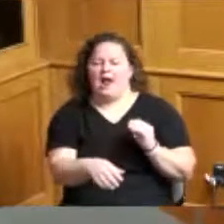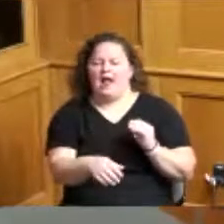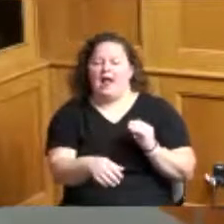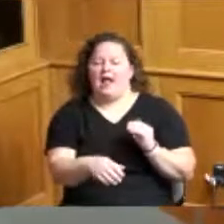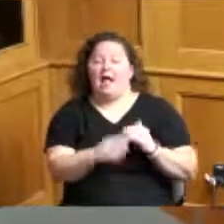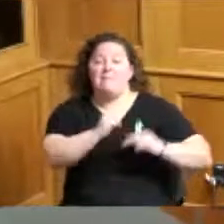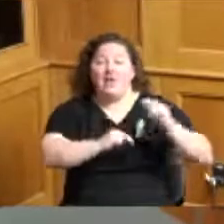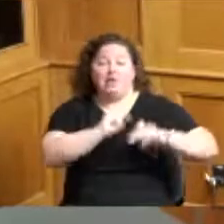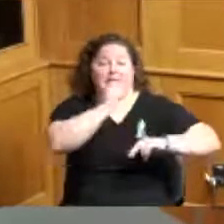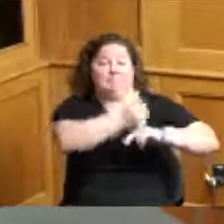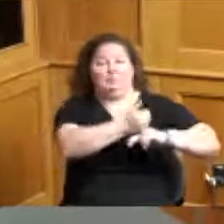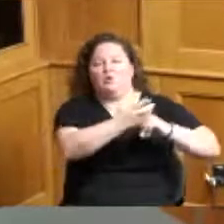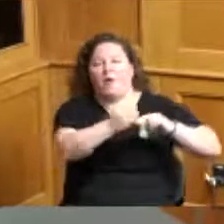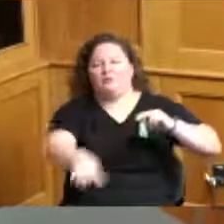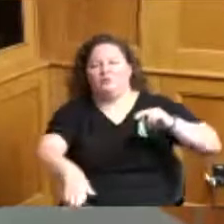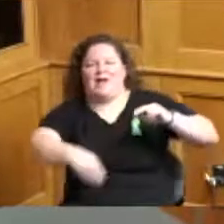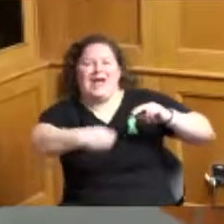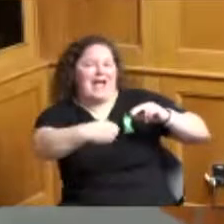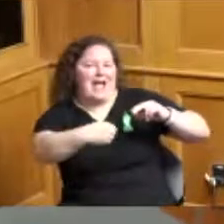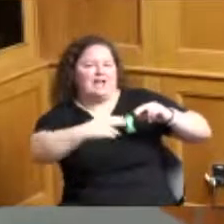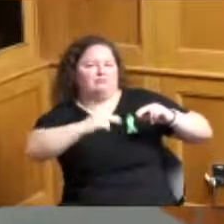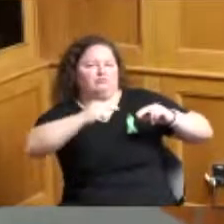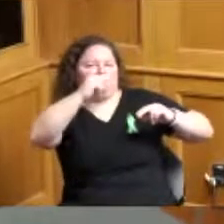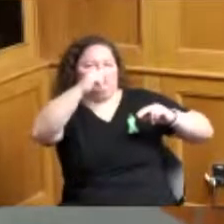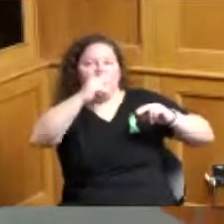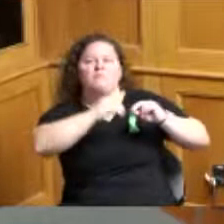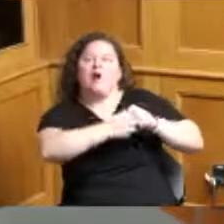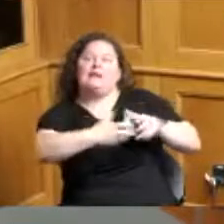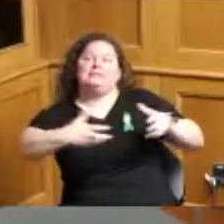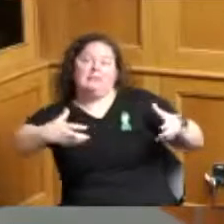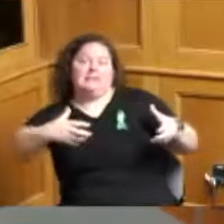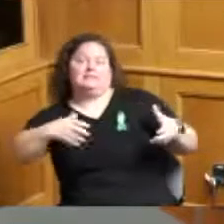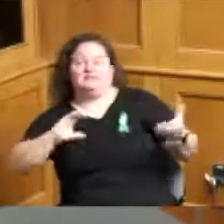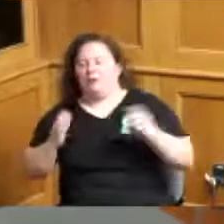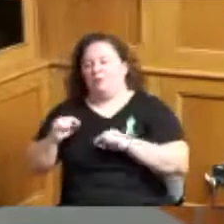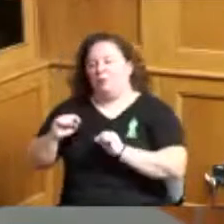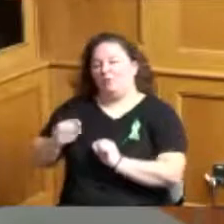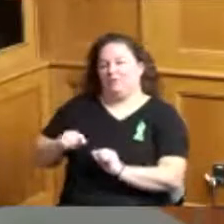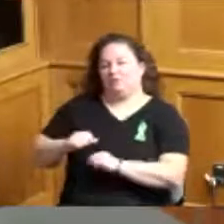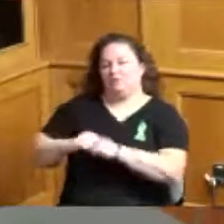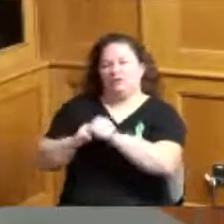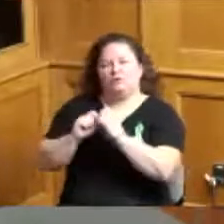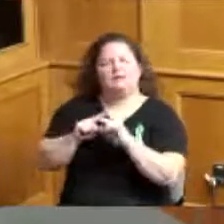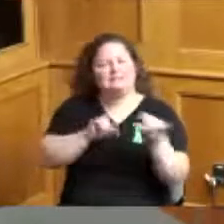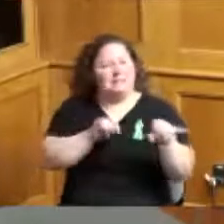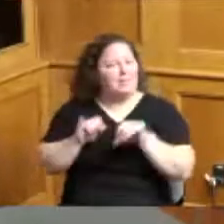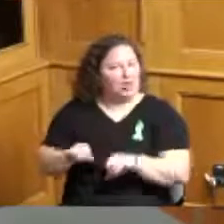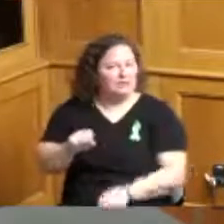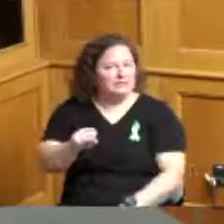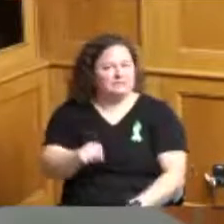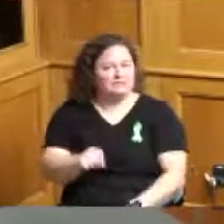much more expansive than this than this structure but yes very similar yeah thank you Vice President